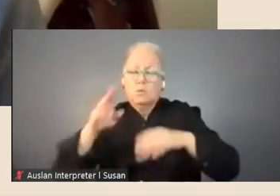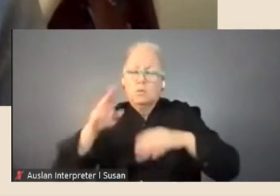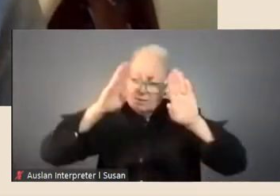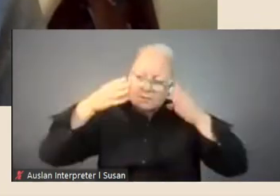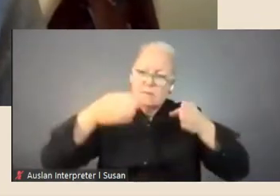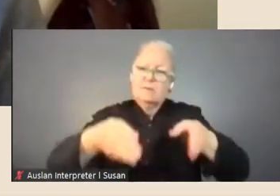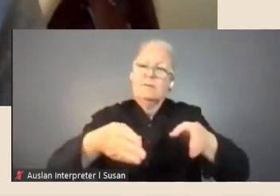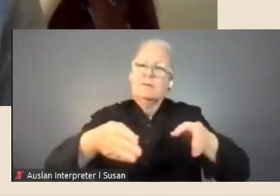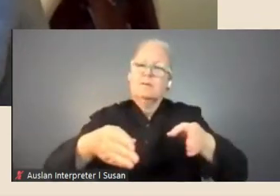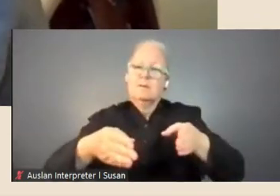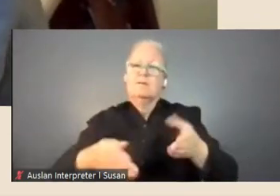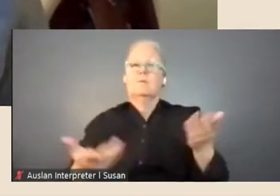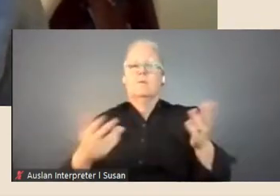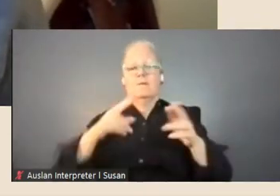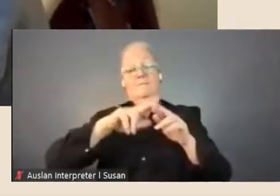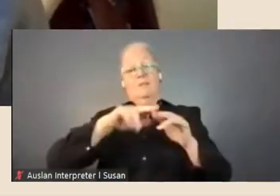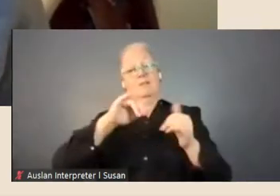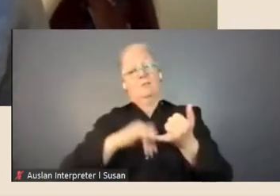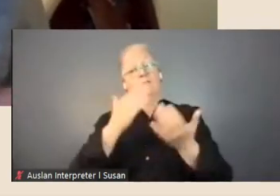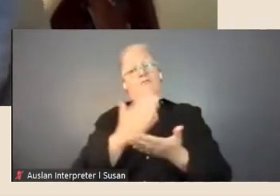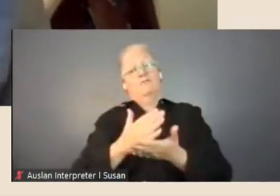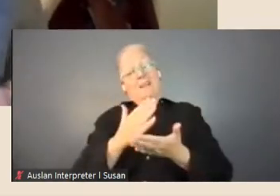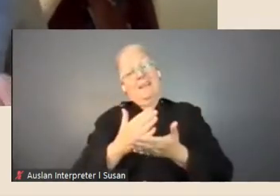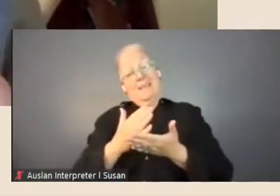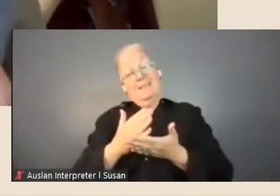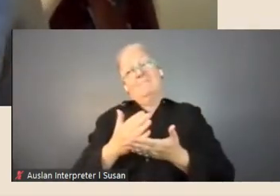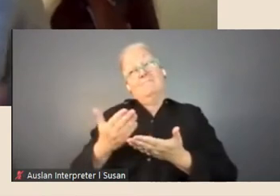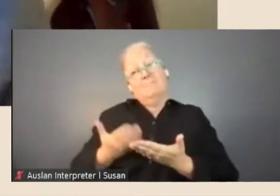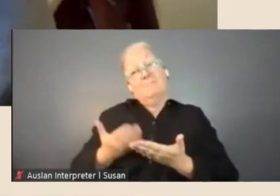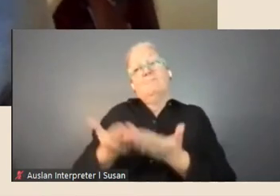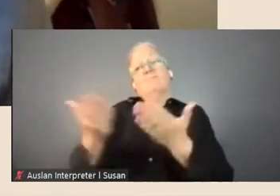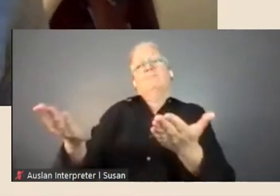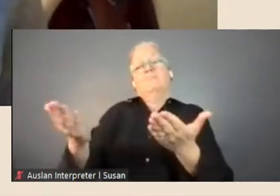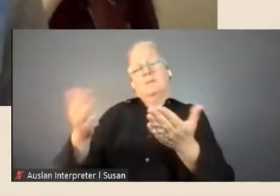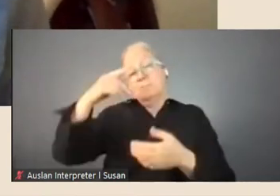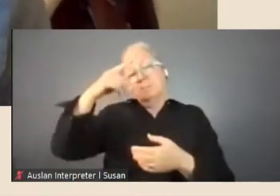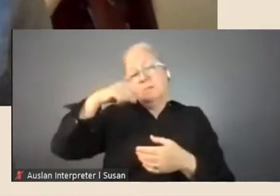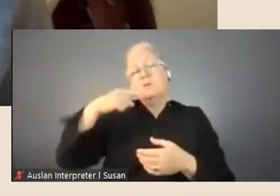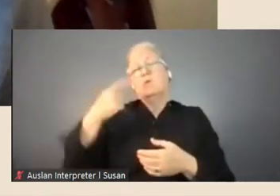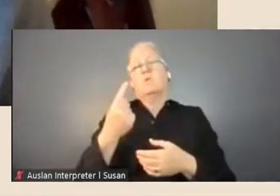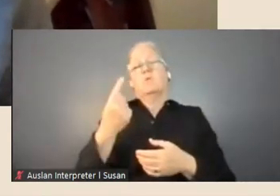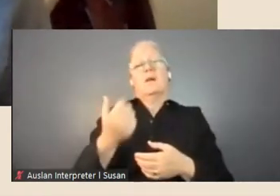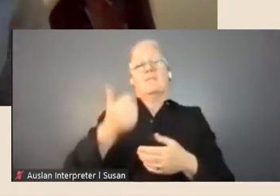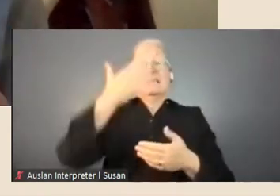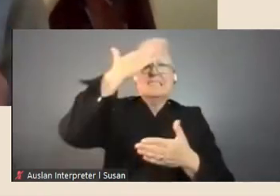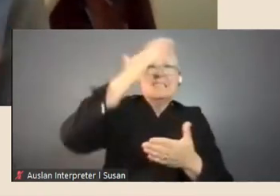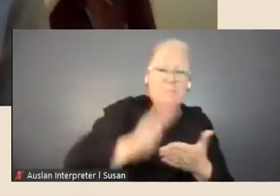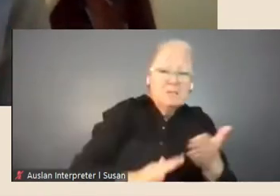fellowships are for people from a range of, with a range of experiences and backgrounds but look